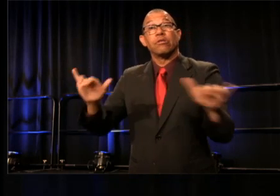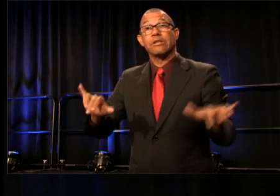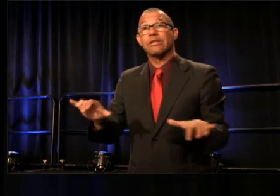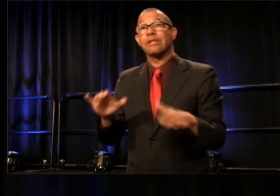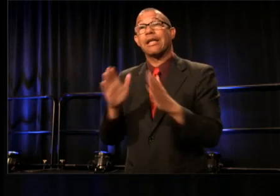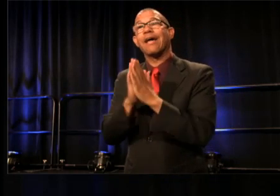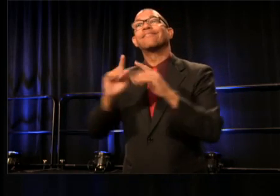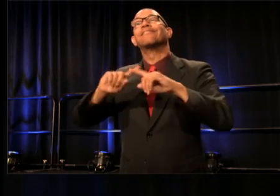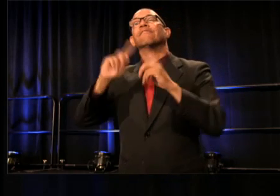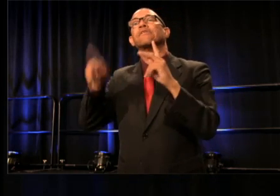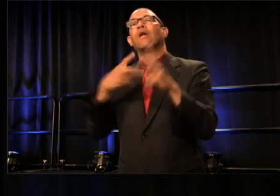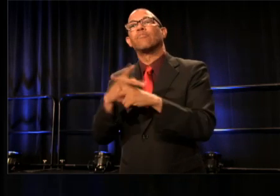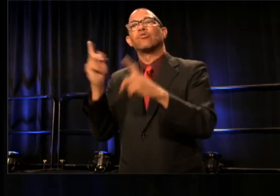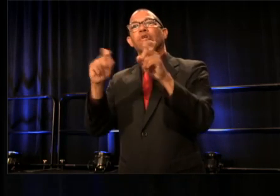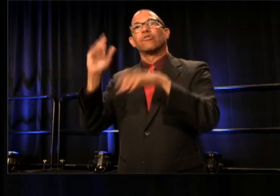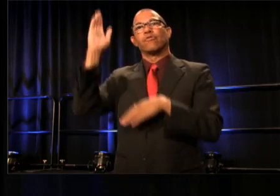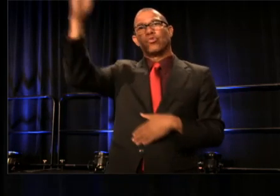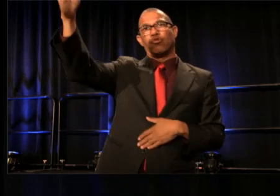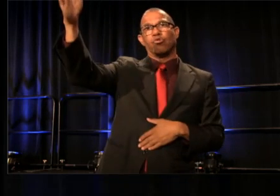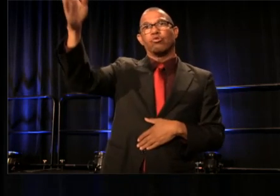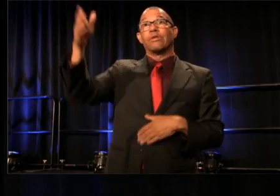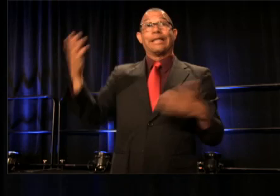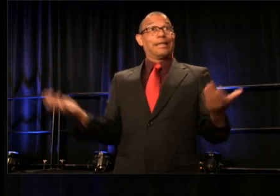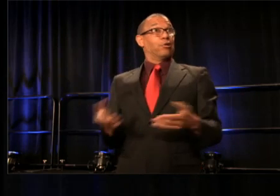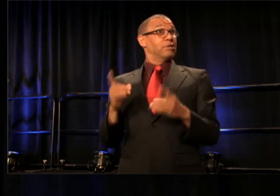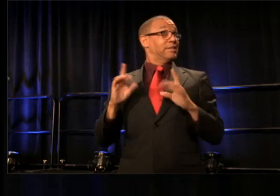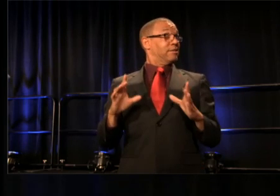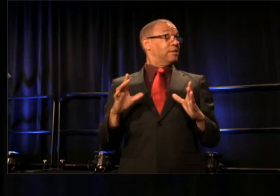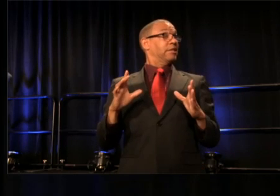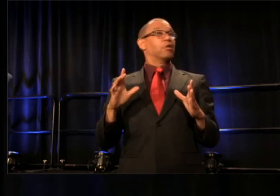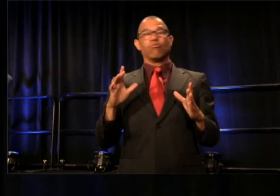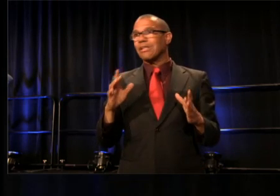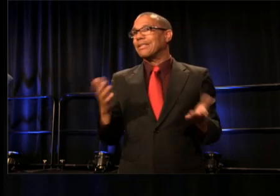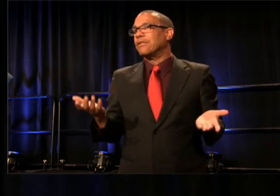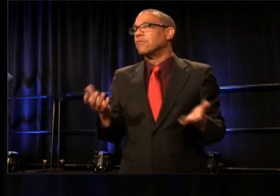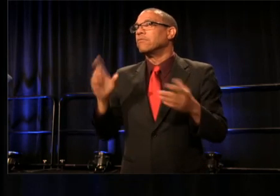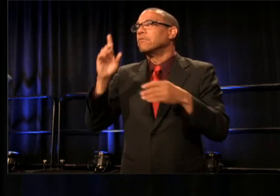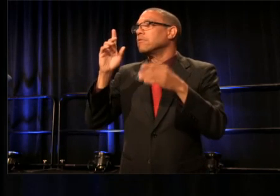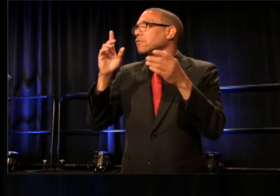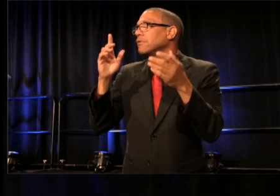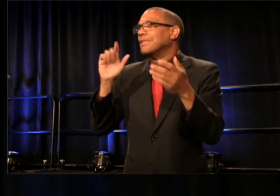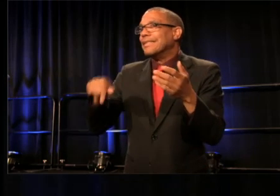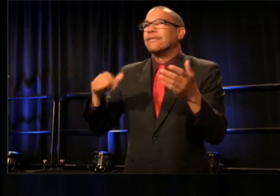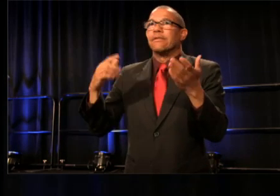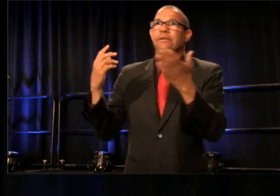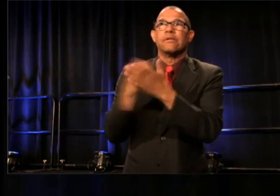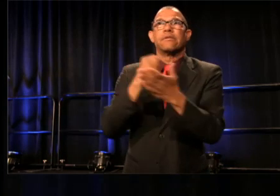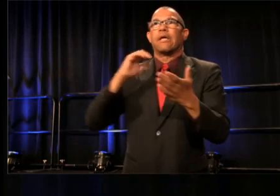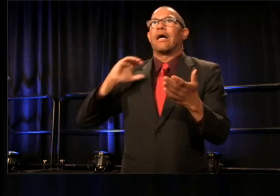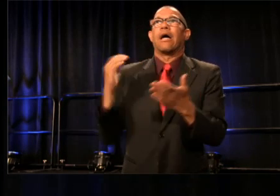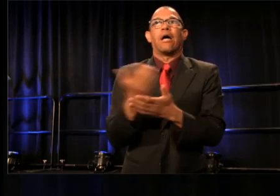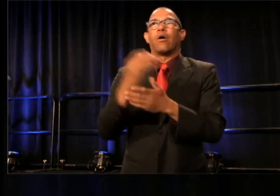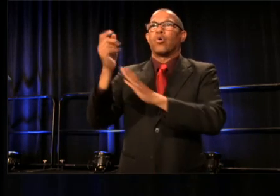reverberating throughout this conference. The time is now, this is our moment. We must do our job.